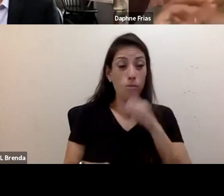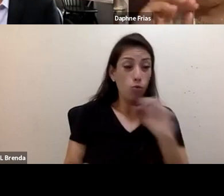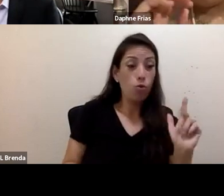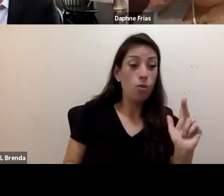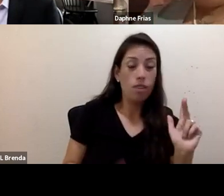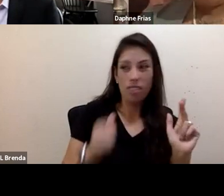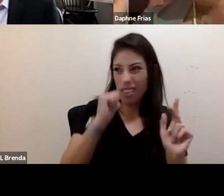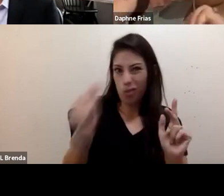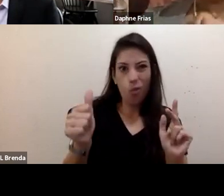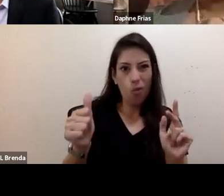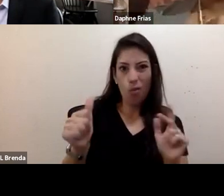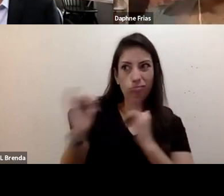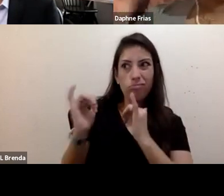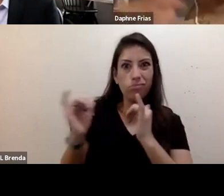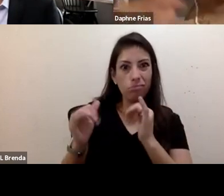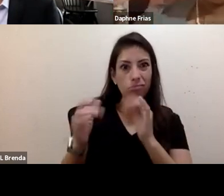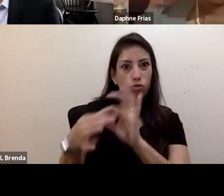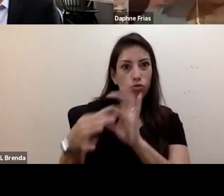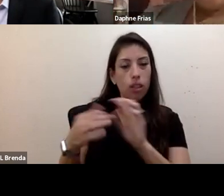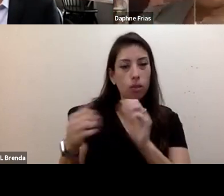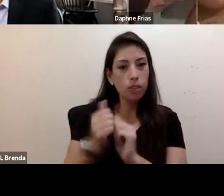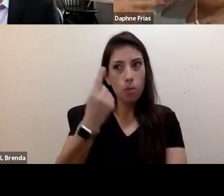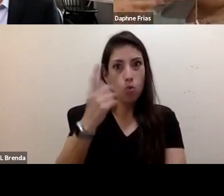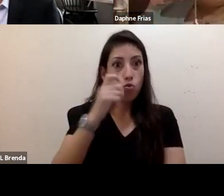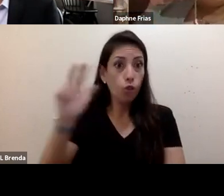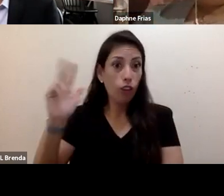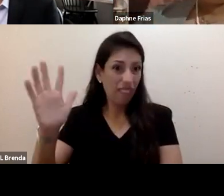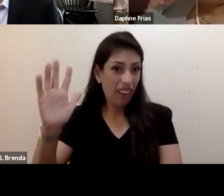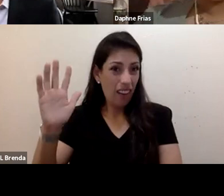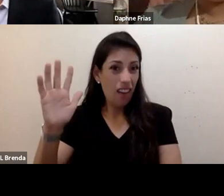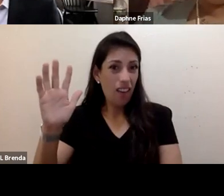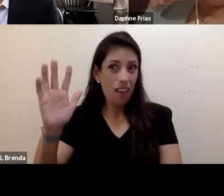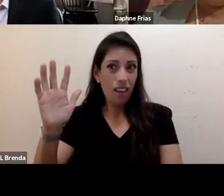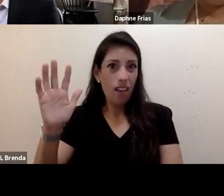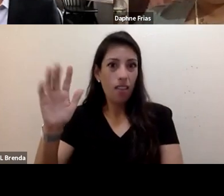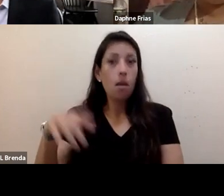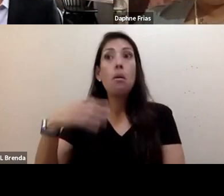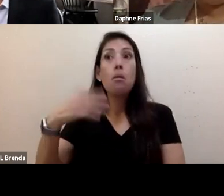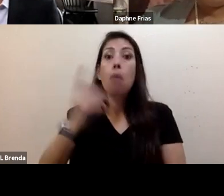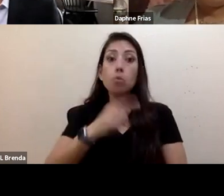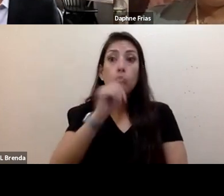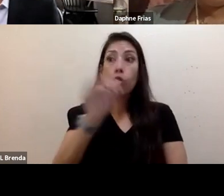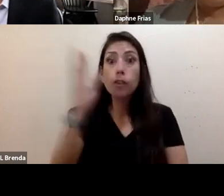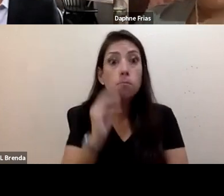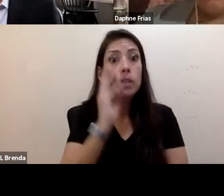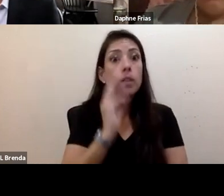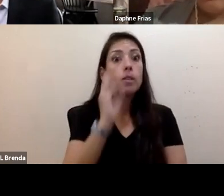As much as their insight is valuable and there is the necessity for intergenerational conversation,